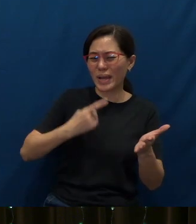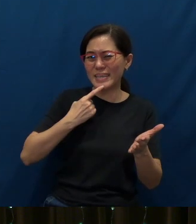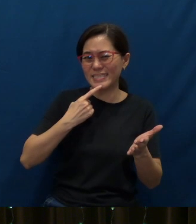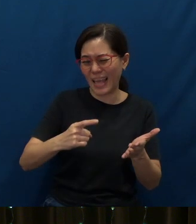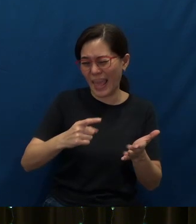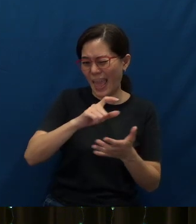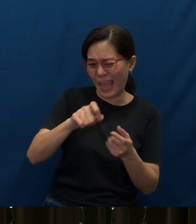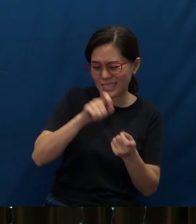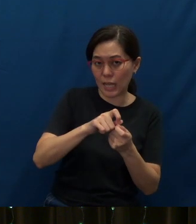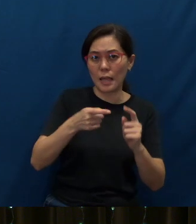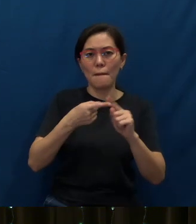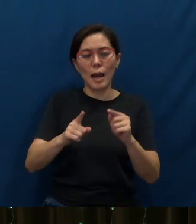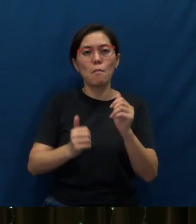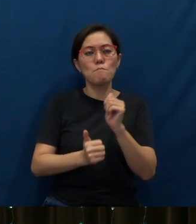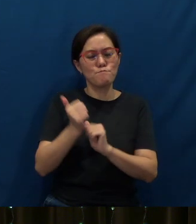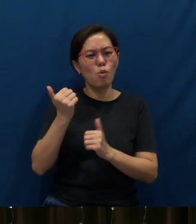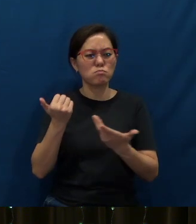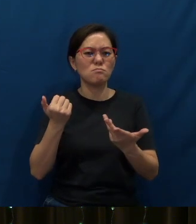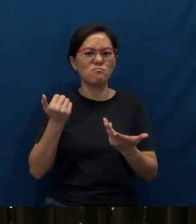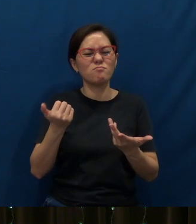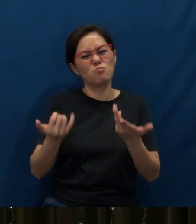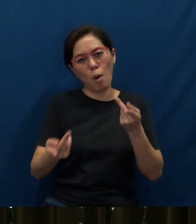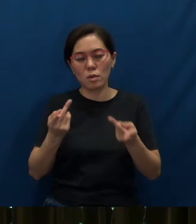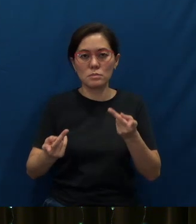you know, they were reminders or expansions of what